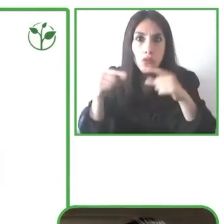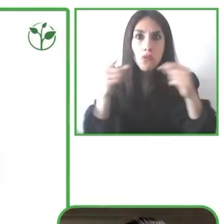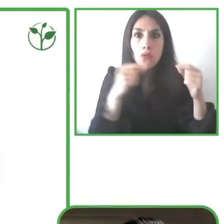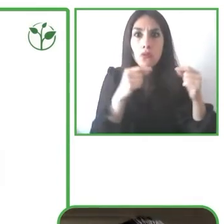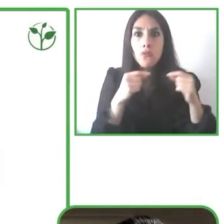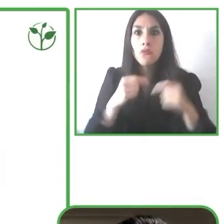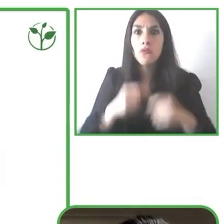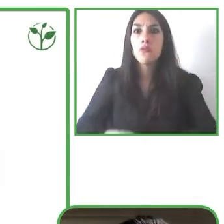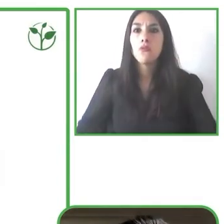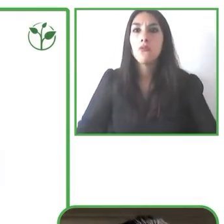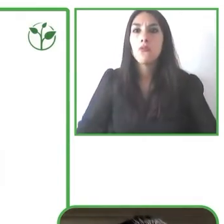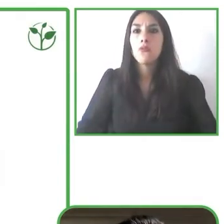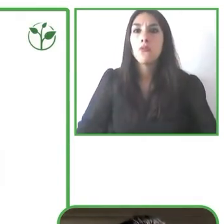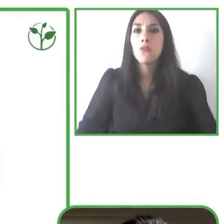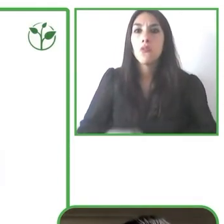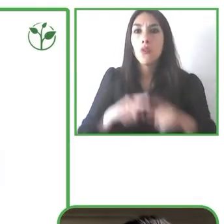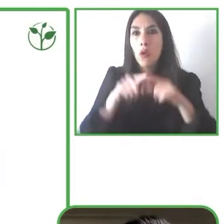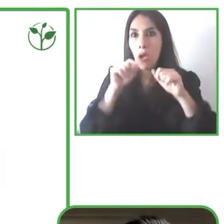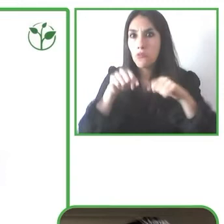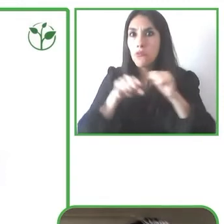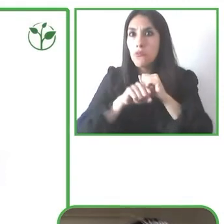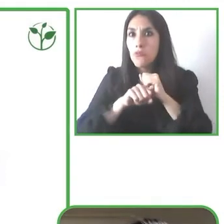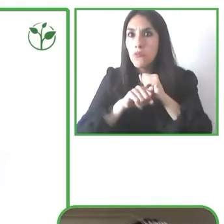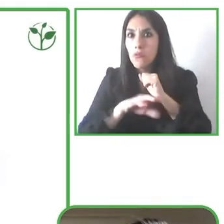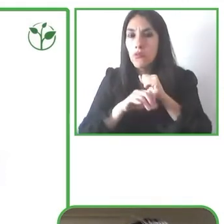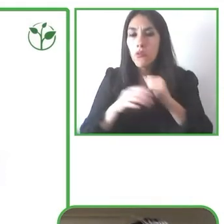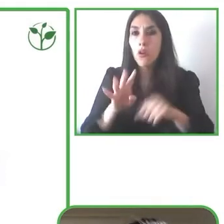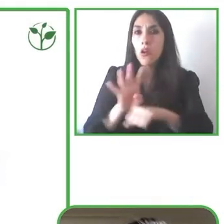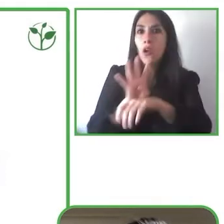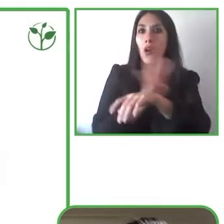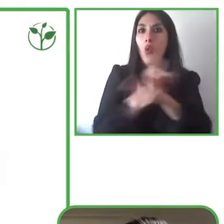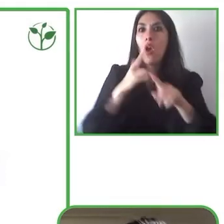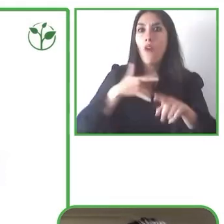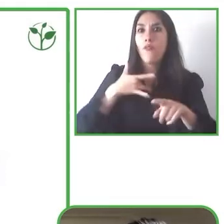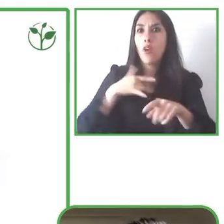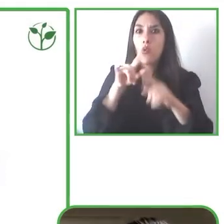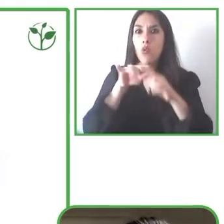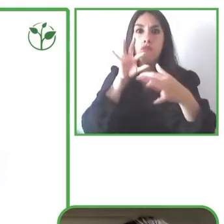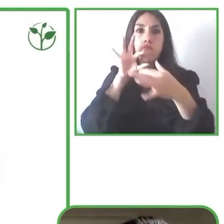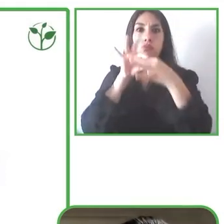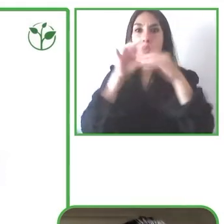connect to any standard power wheelchair and after that the smart task comes with